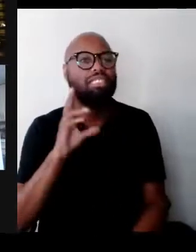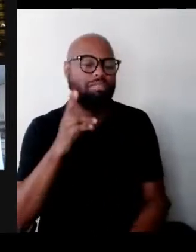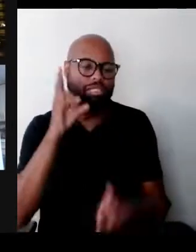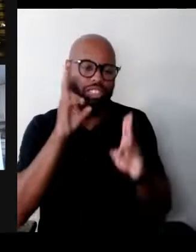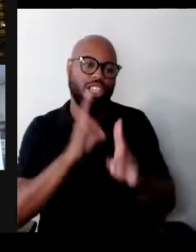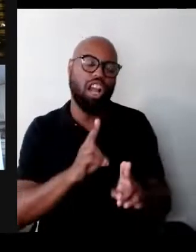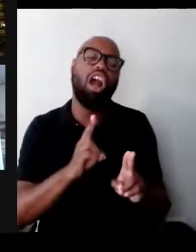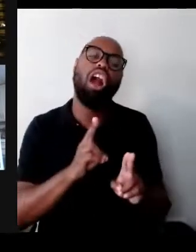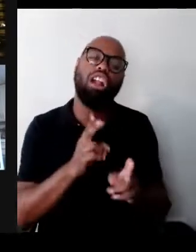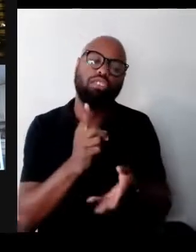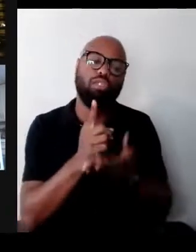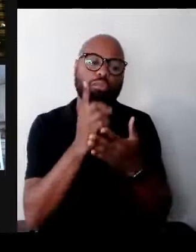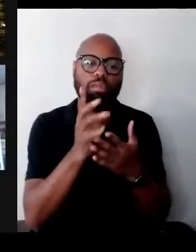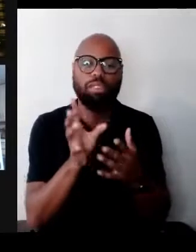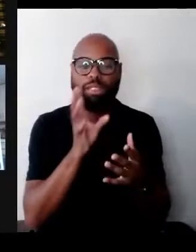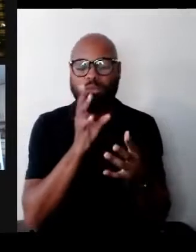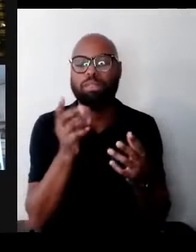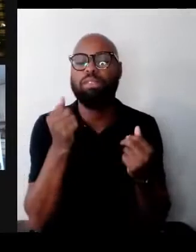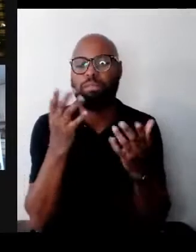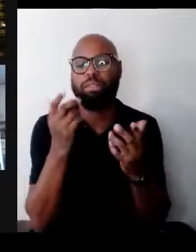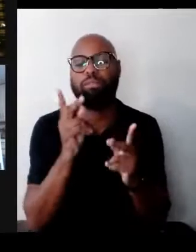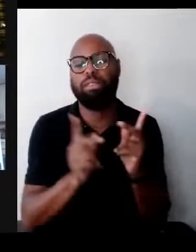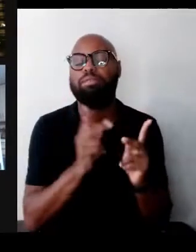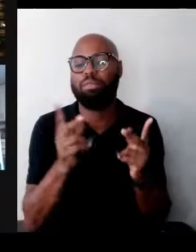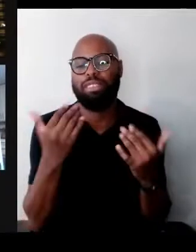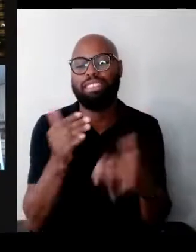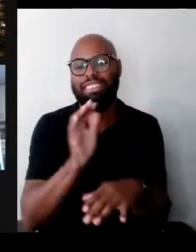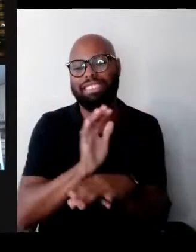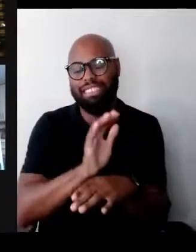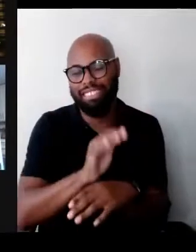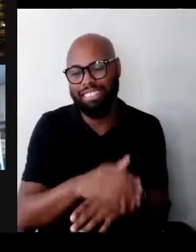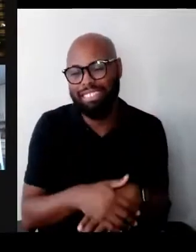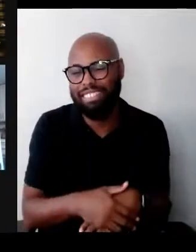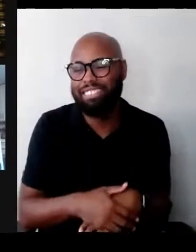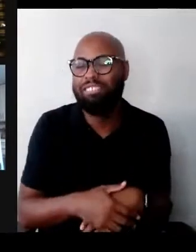to so many people, citizens and friends.